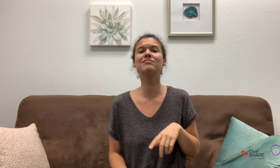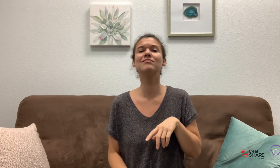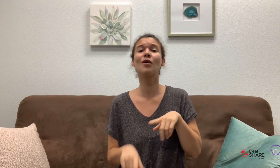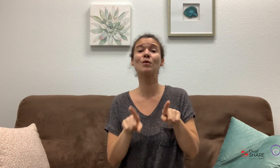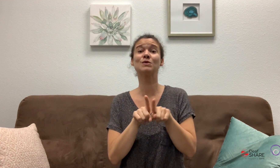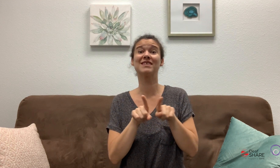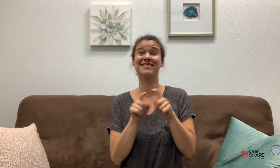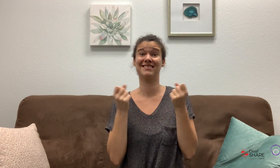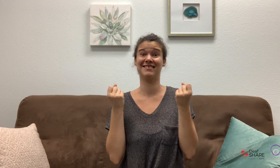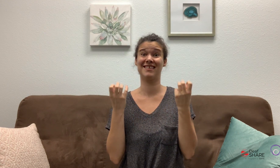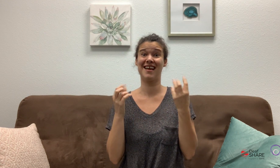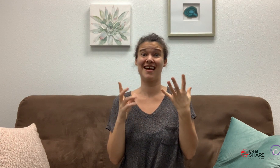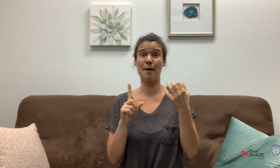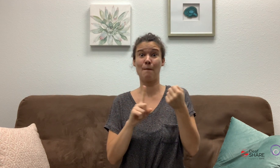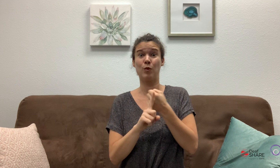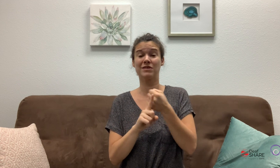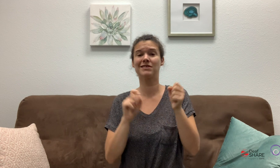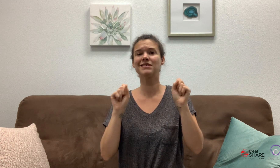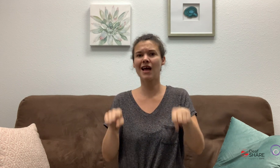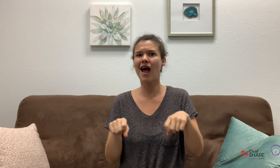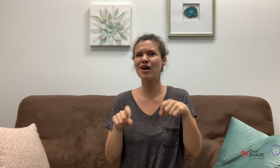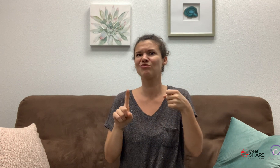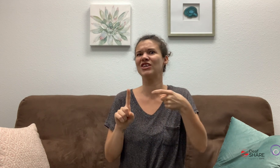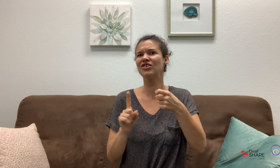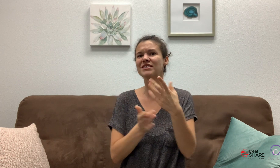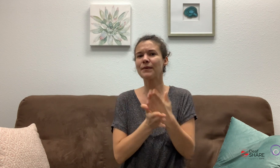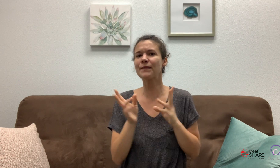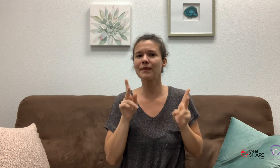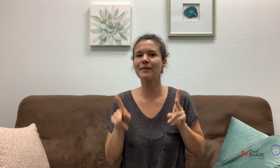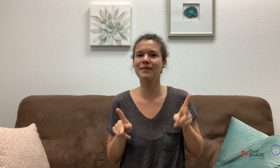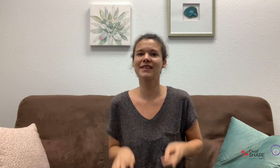Also, the traditional sign of abuse can be triggering for some people.